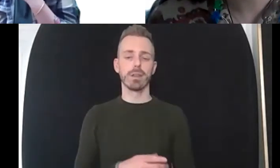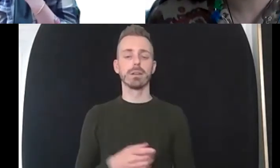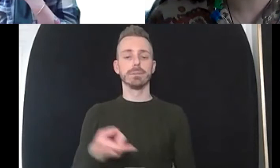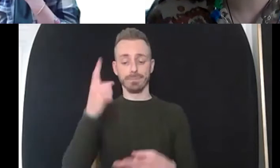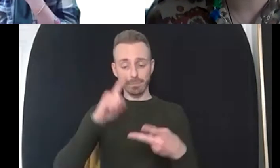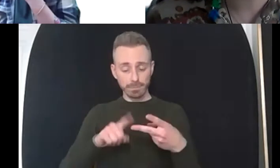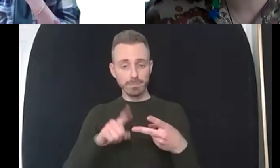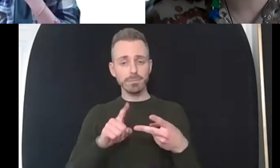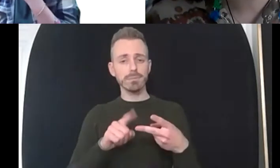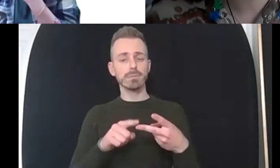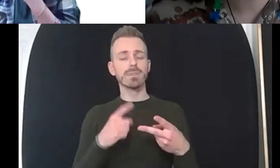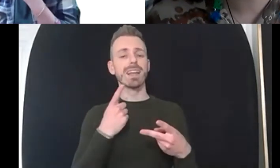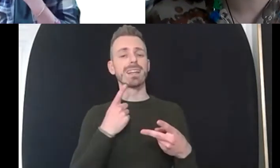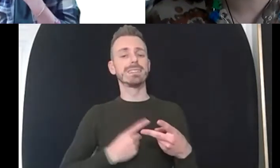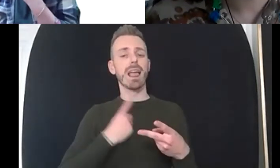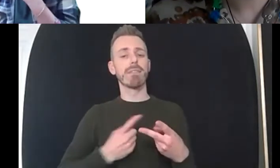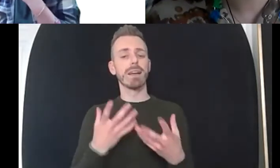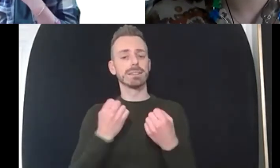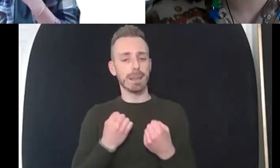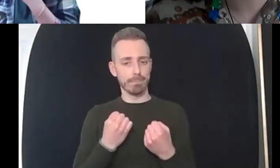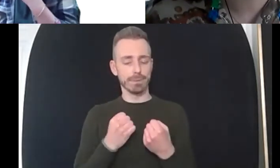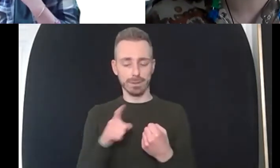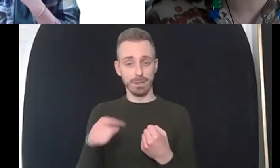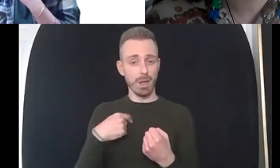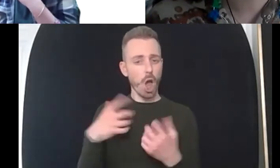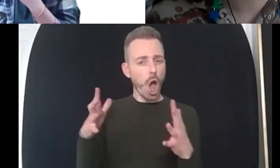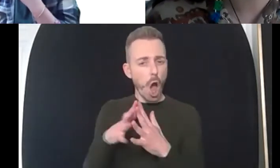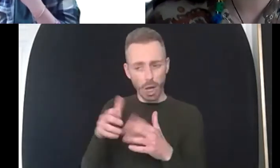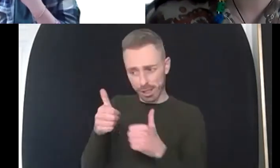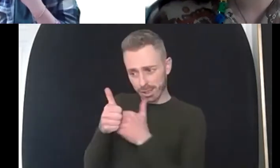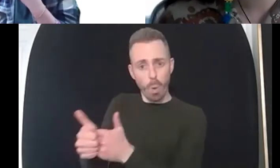i best support my questioning teenager in terms of actively encouraging self-acceptance